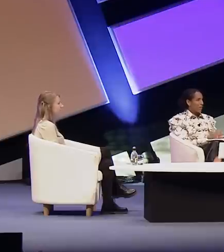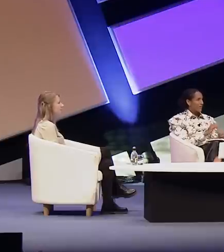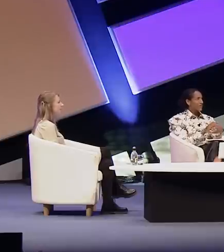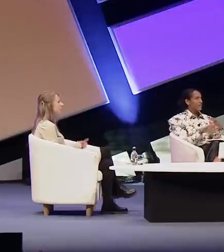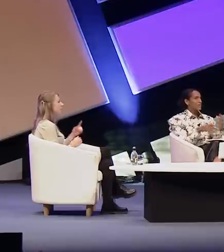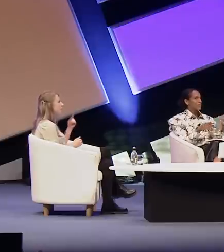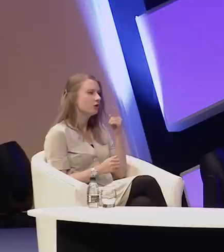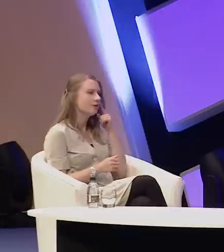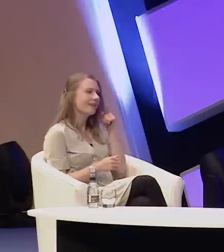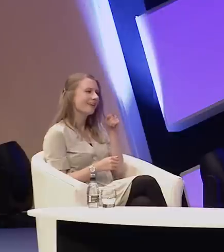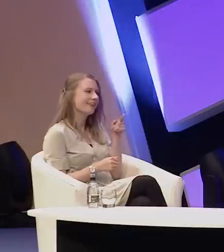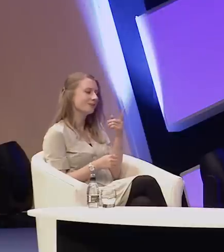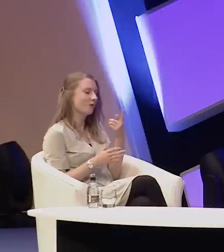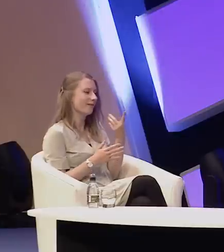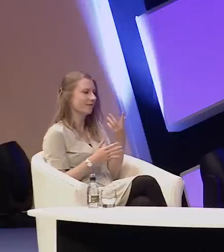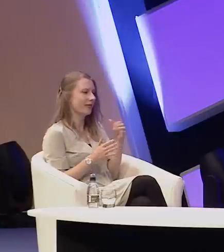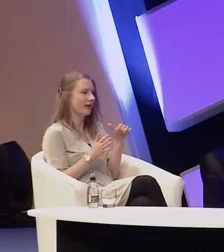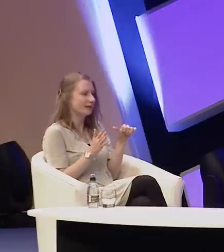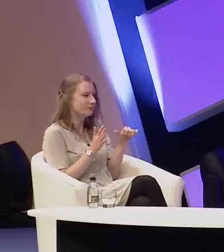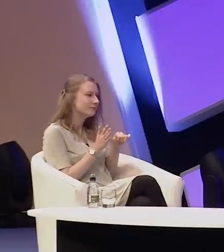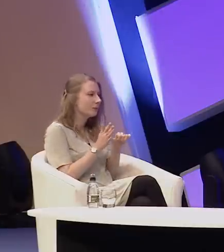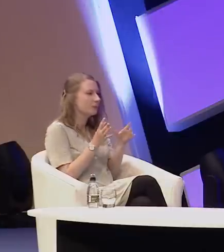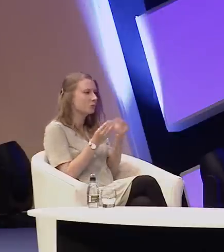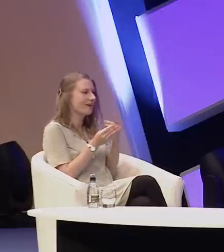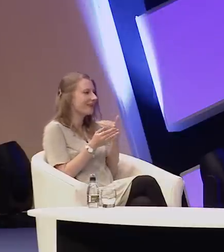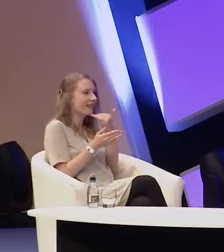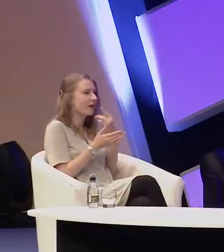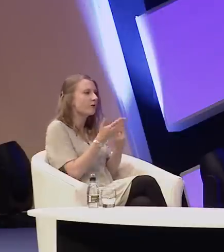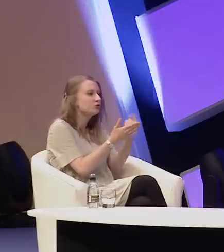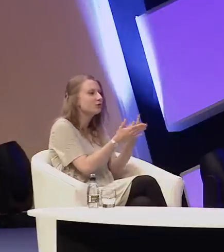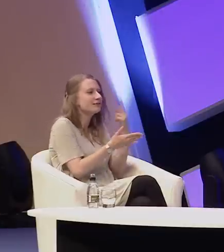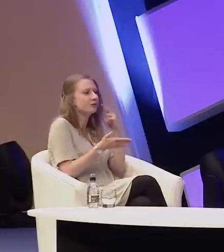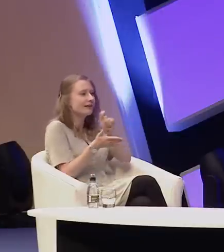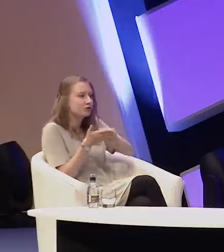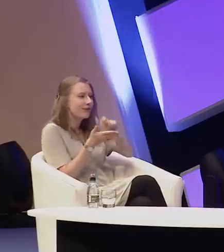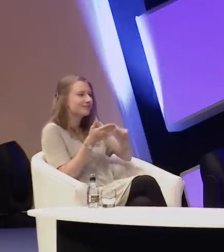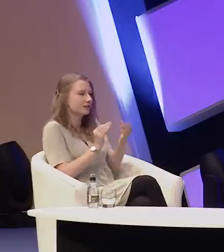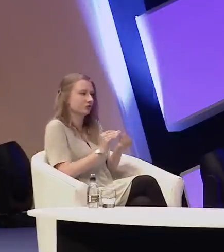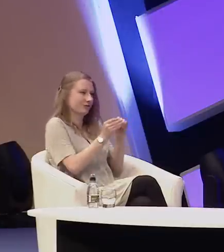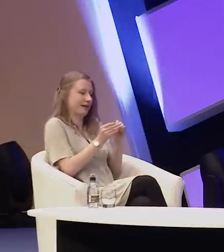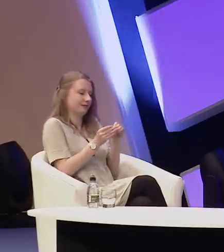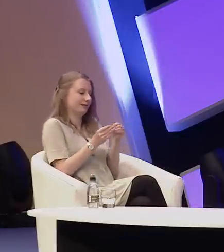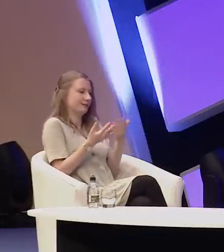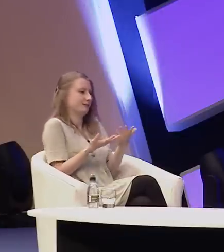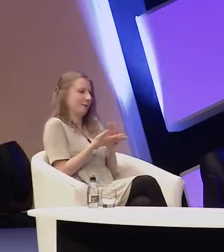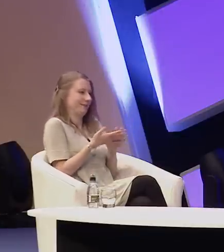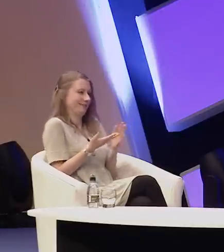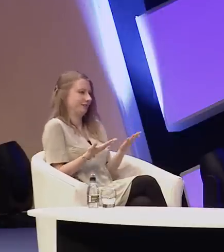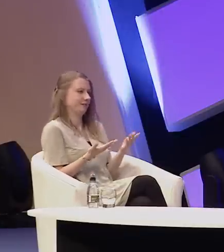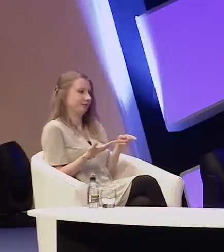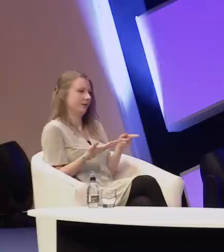Is that one of the symptoms of the lack of opportunities for deaf writers and creators of shows, that people are imagining